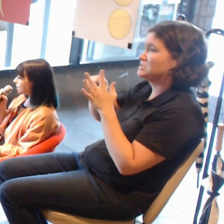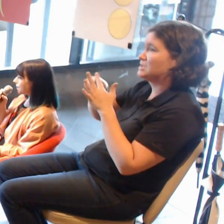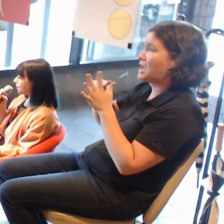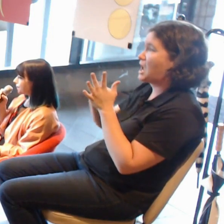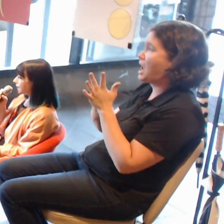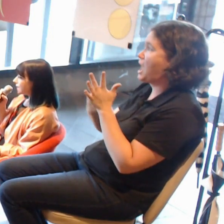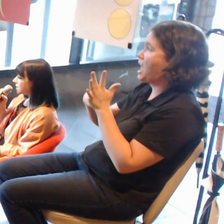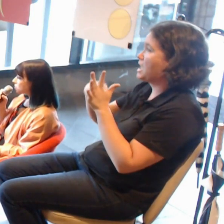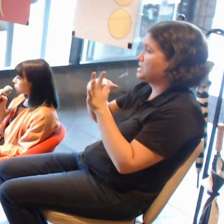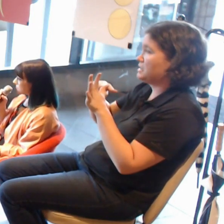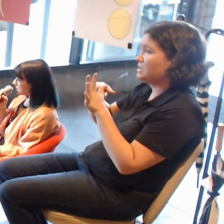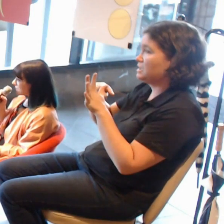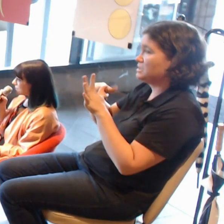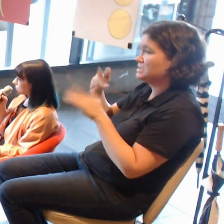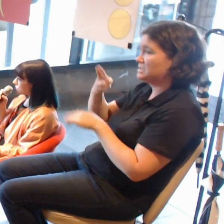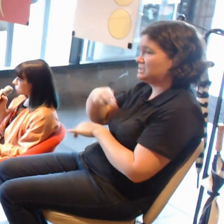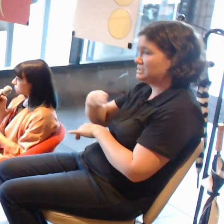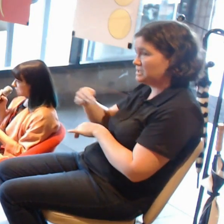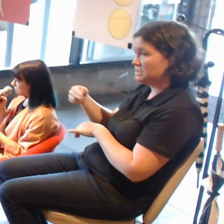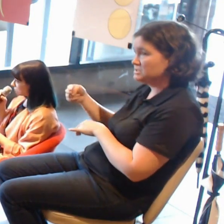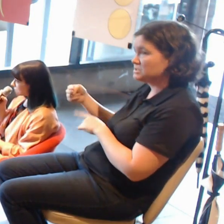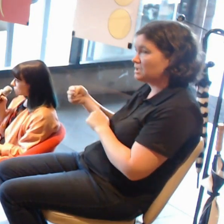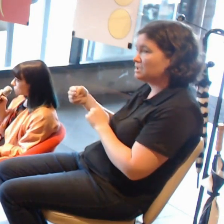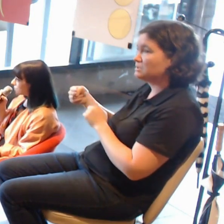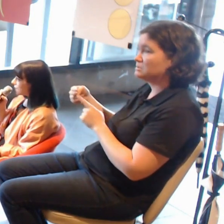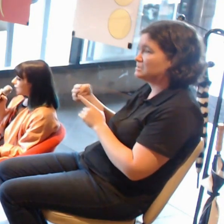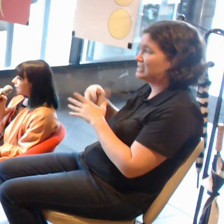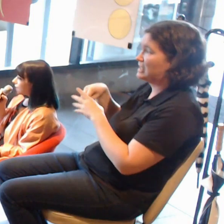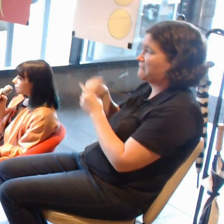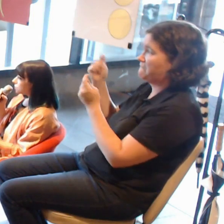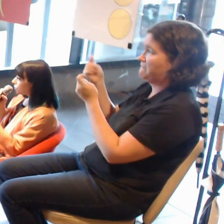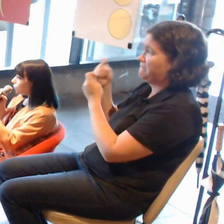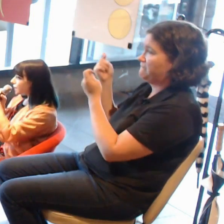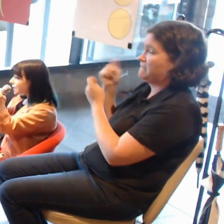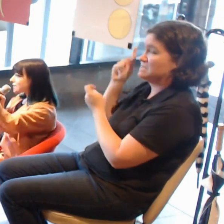Already it is touring internationally